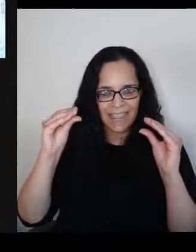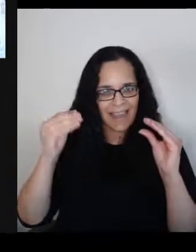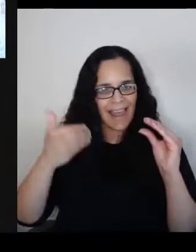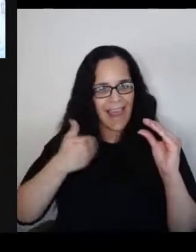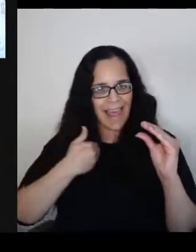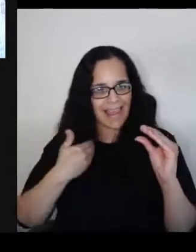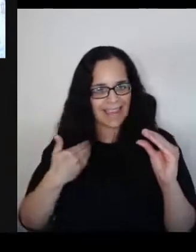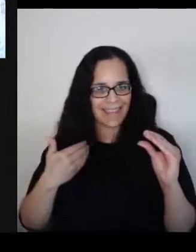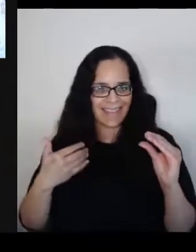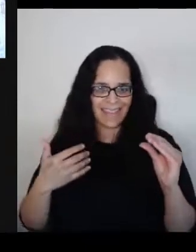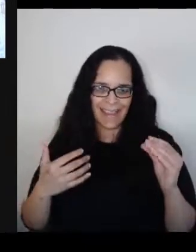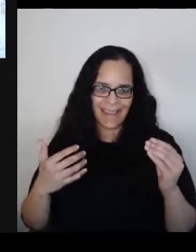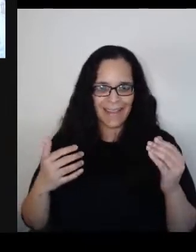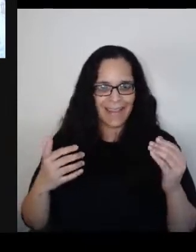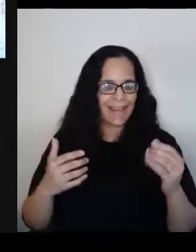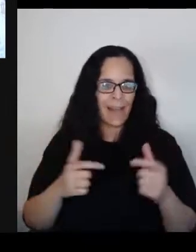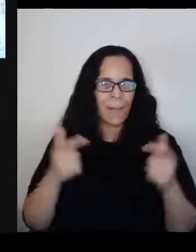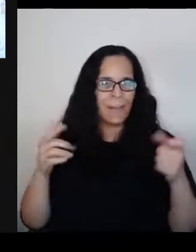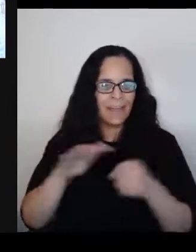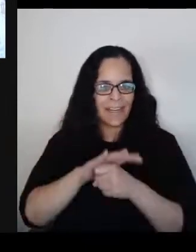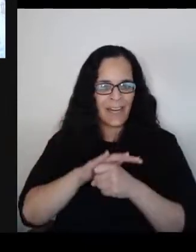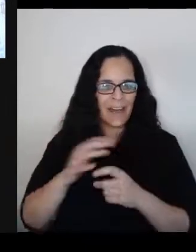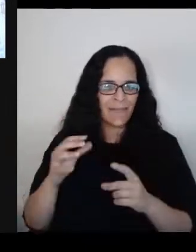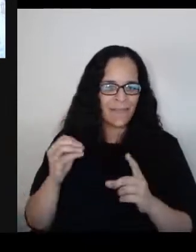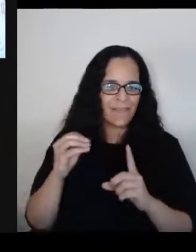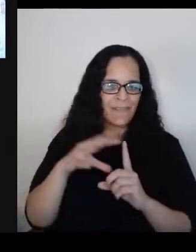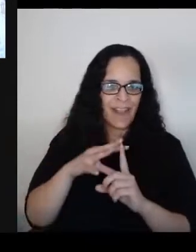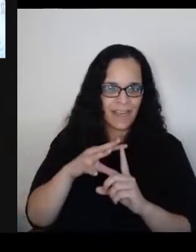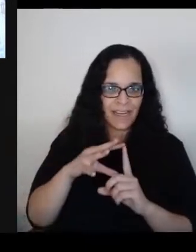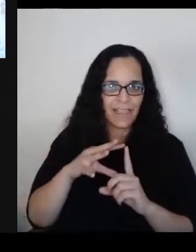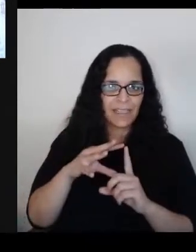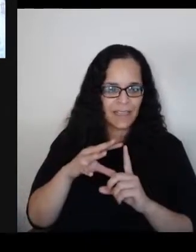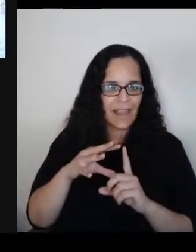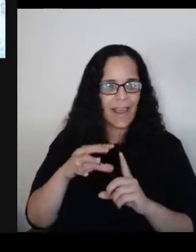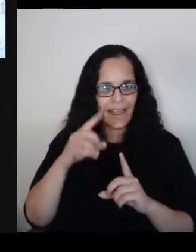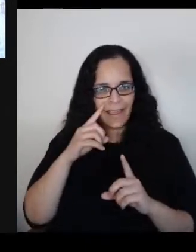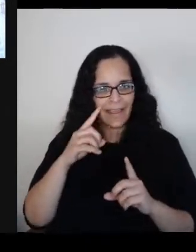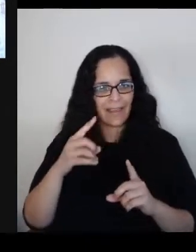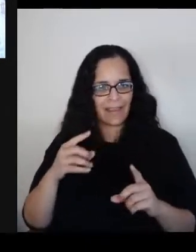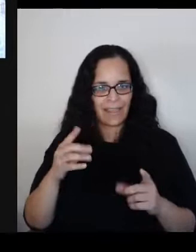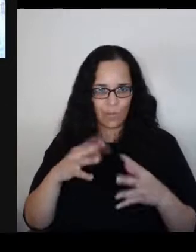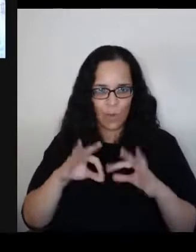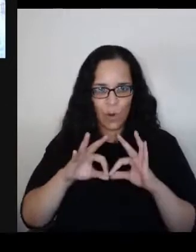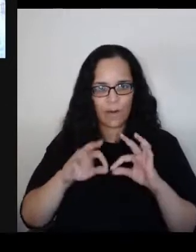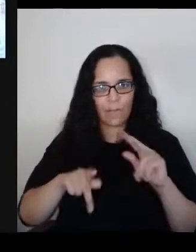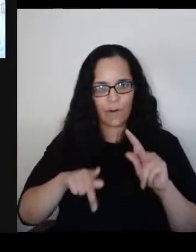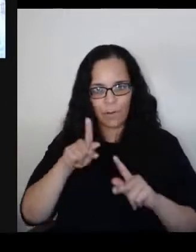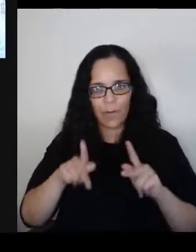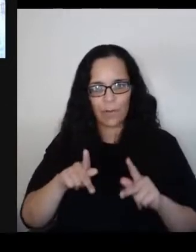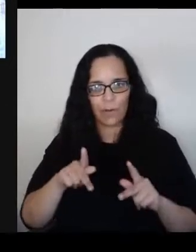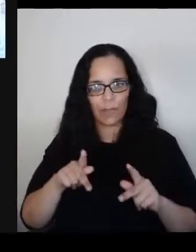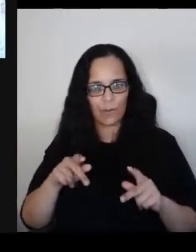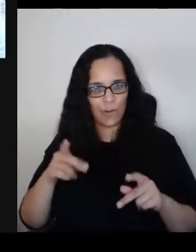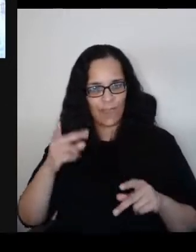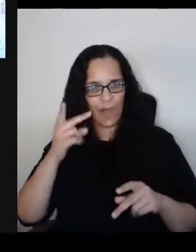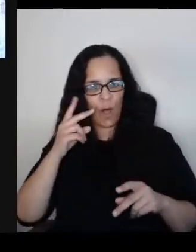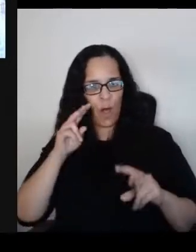I think people have to see the, an individual and face to face.